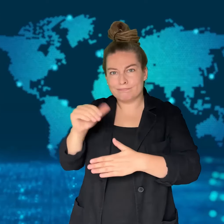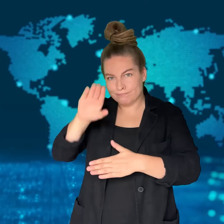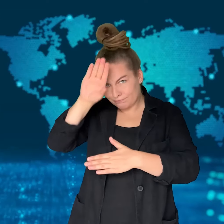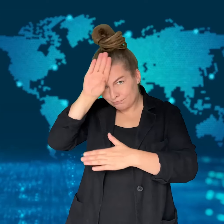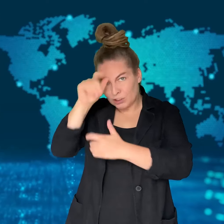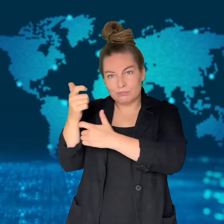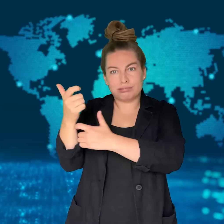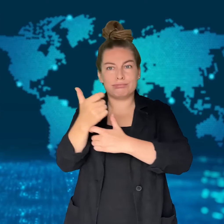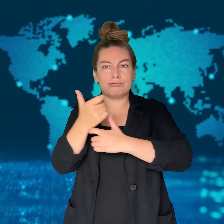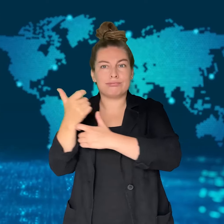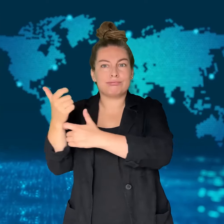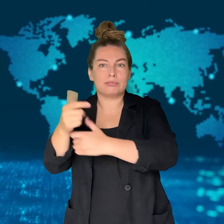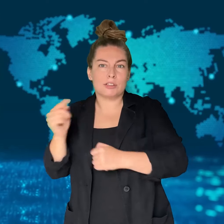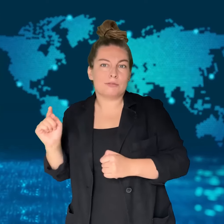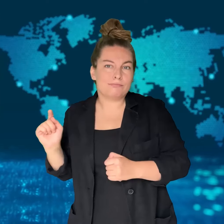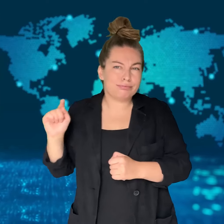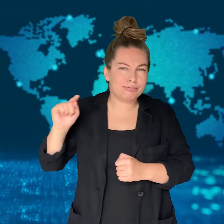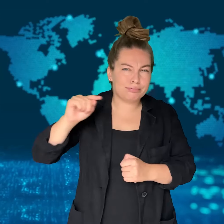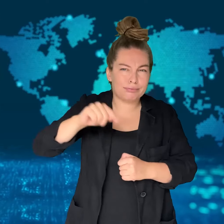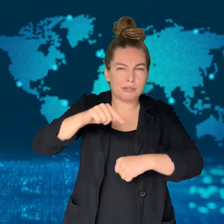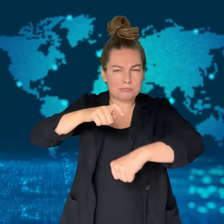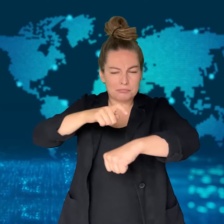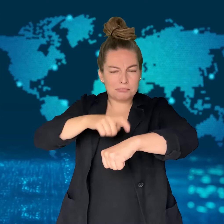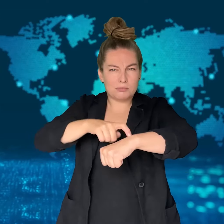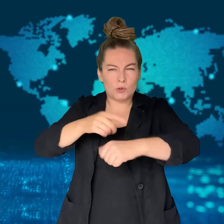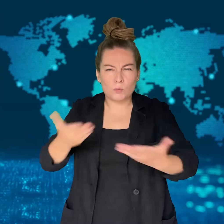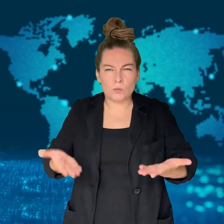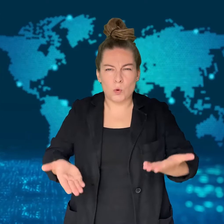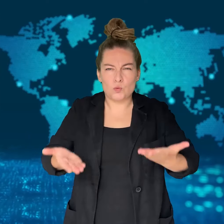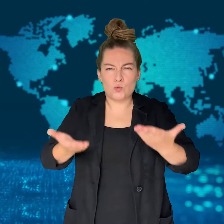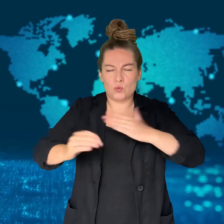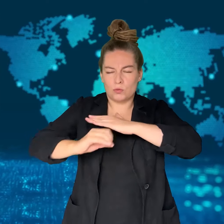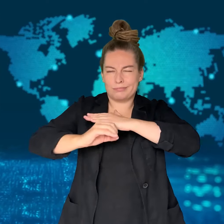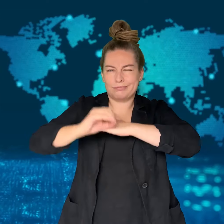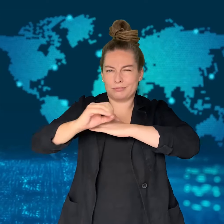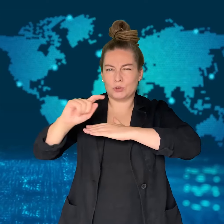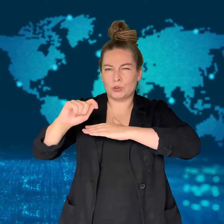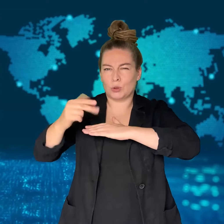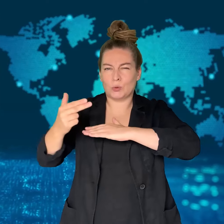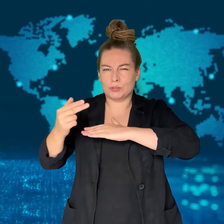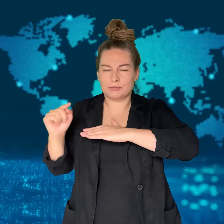early Thursday morning after her body was pinned